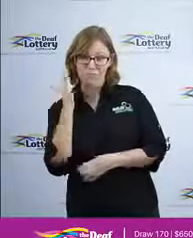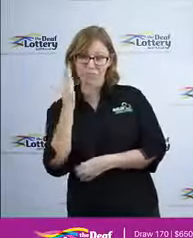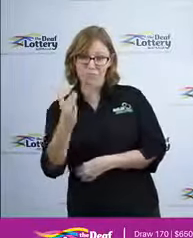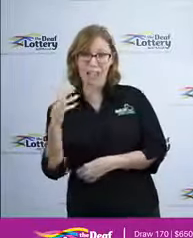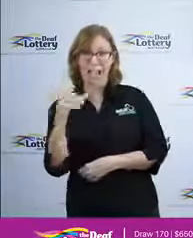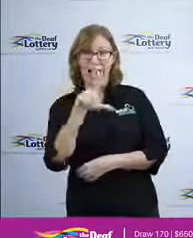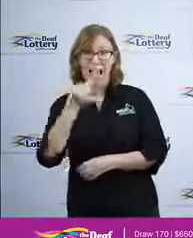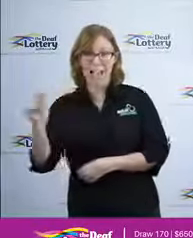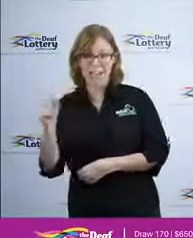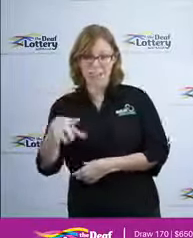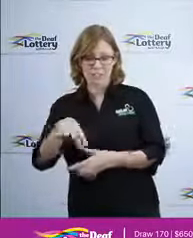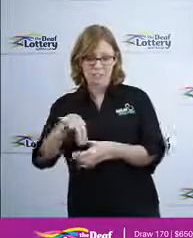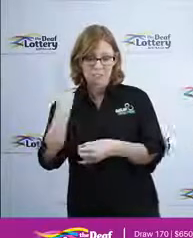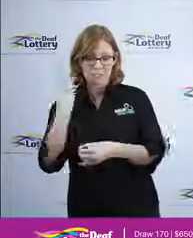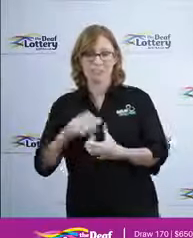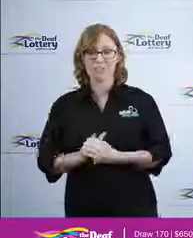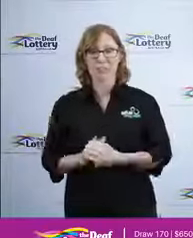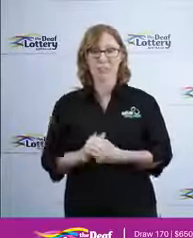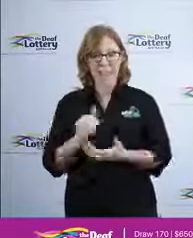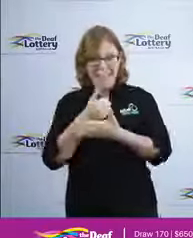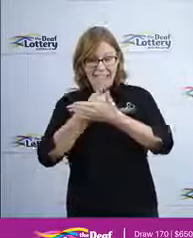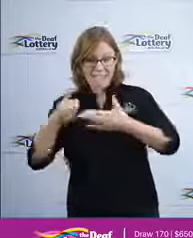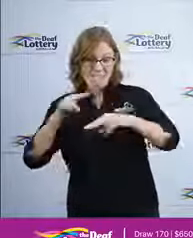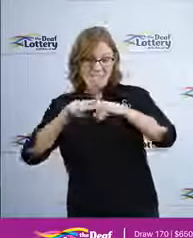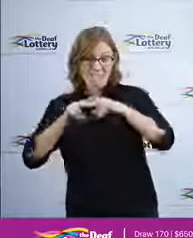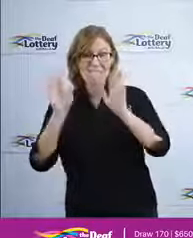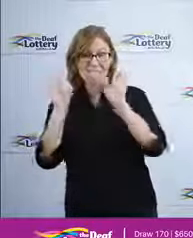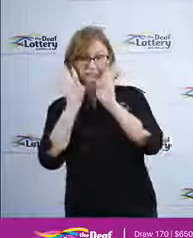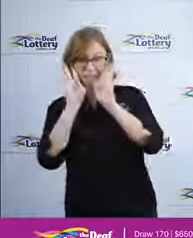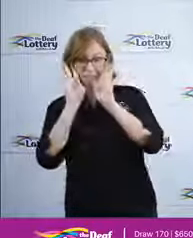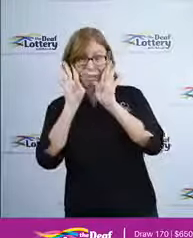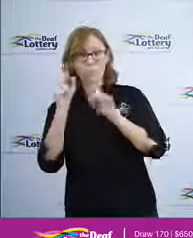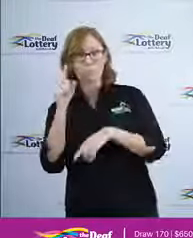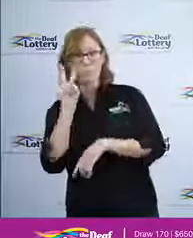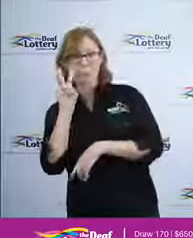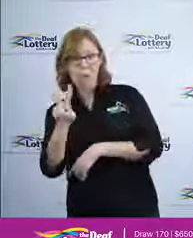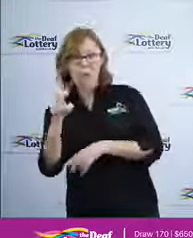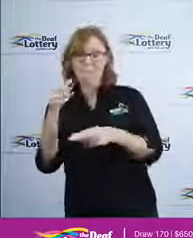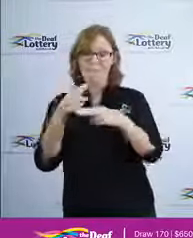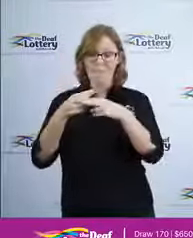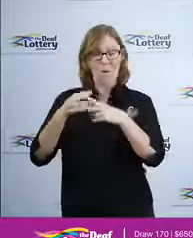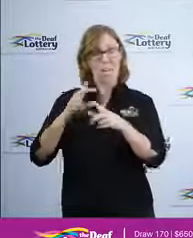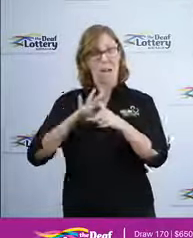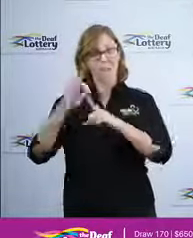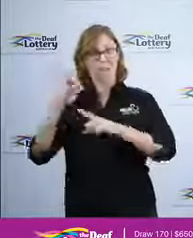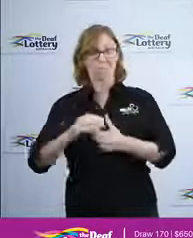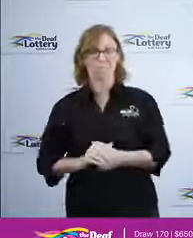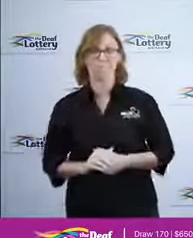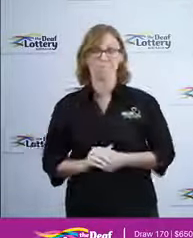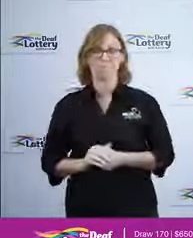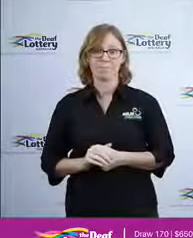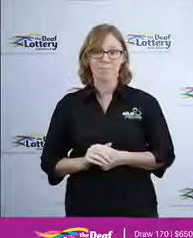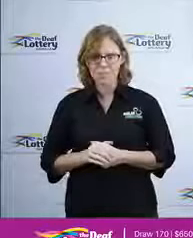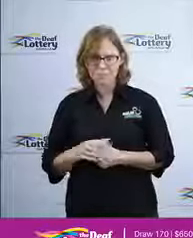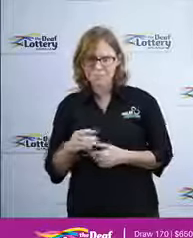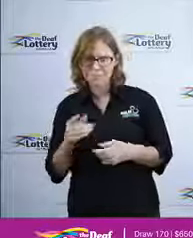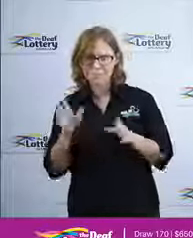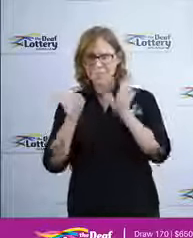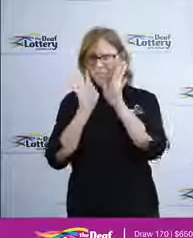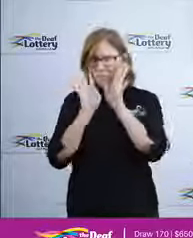to do is tune in every Friday on our Facebook page for the live update. That's right and speaking of Facebook we've received some comments recently about where you